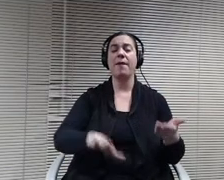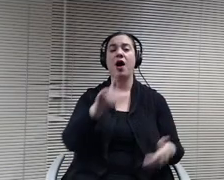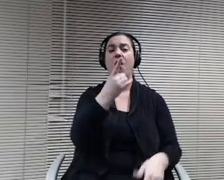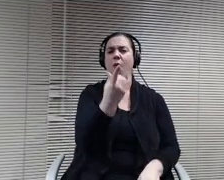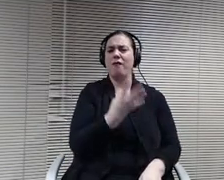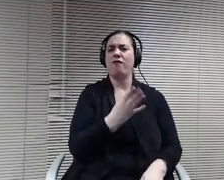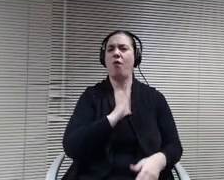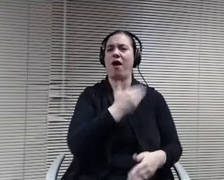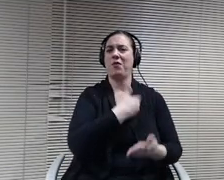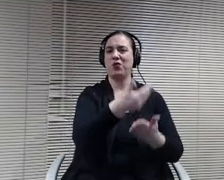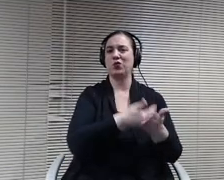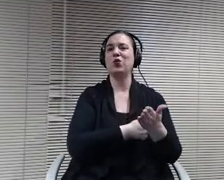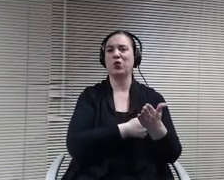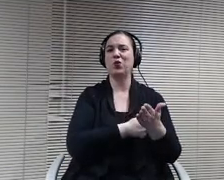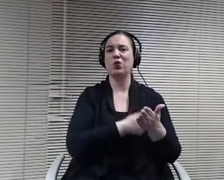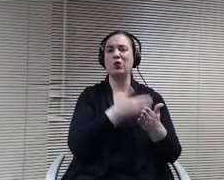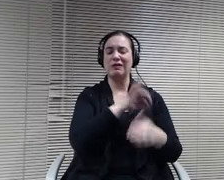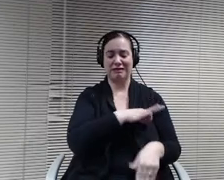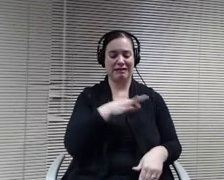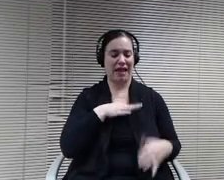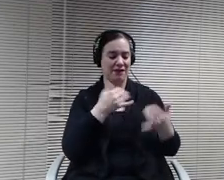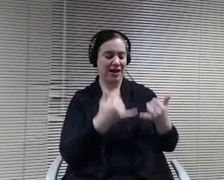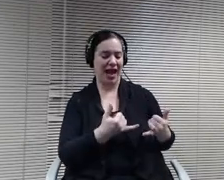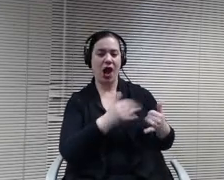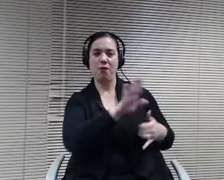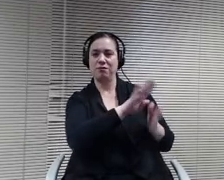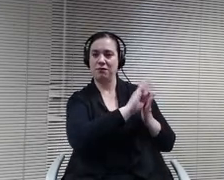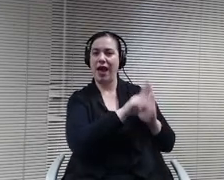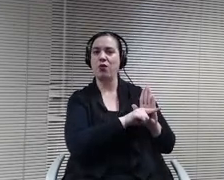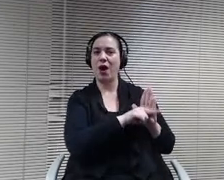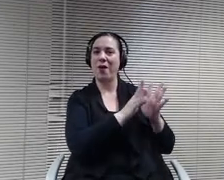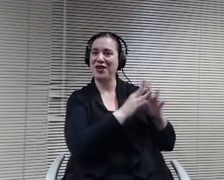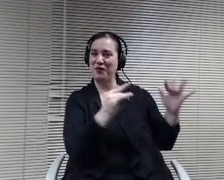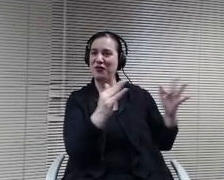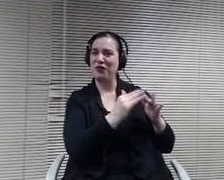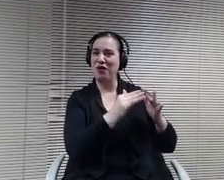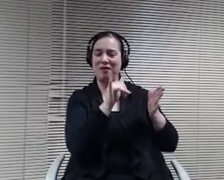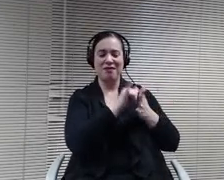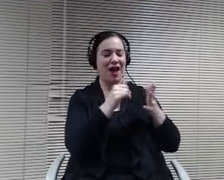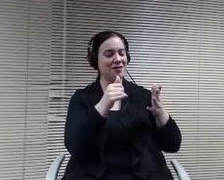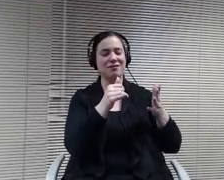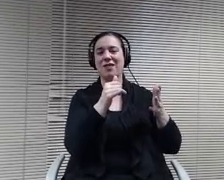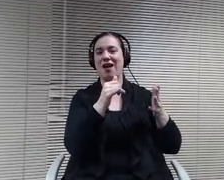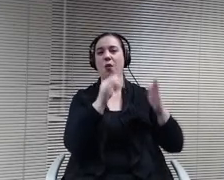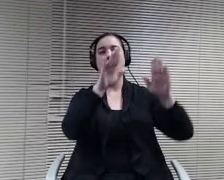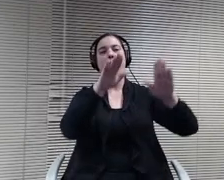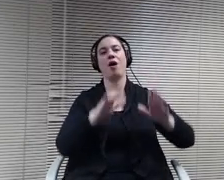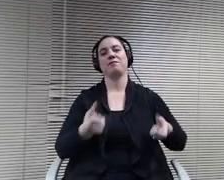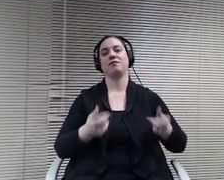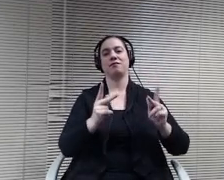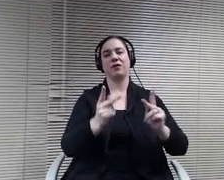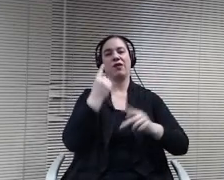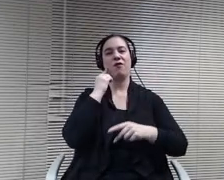came from diverse backgrounds, So what a great opportunity for students and other staff members to get a chance to